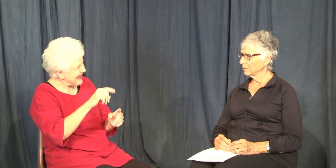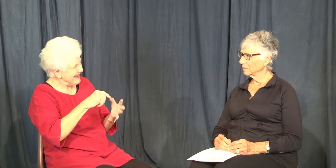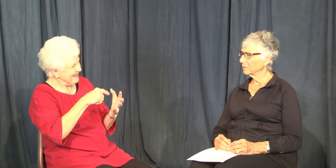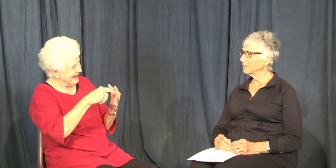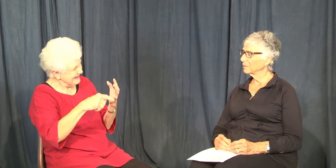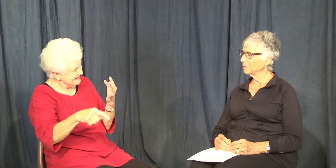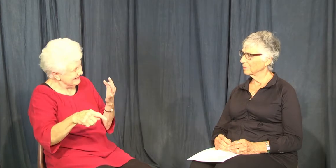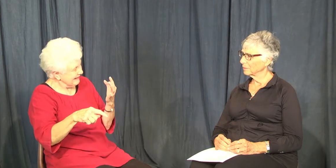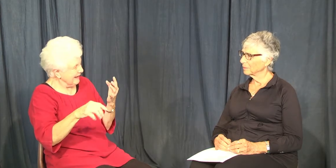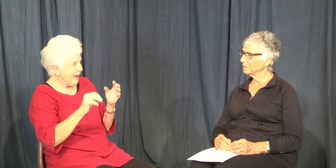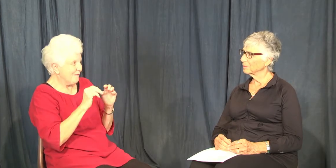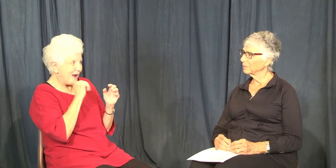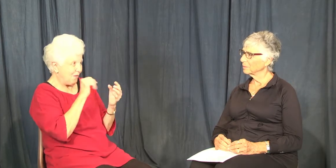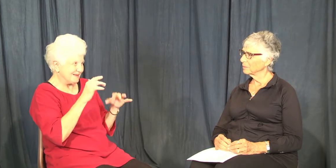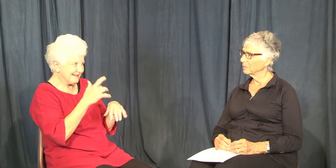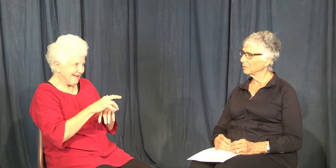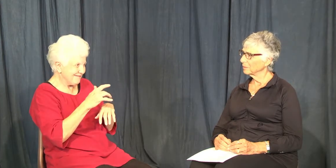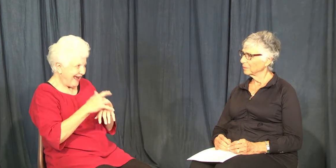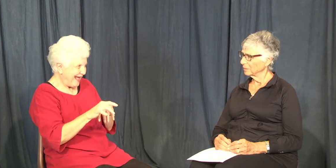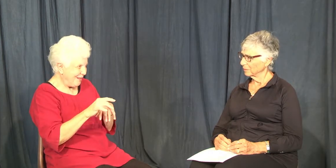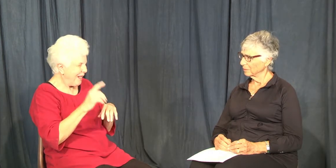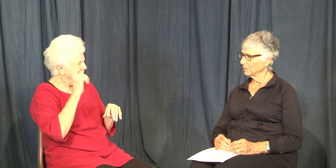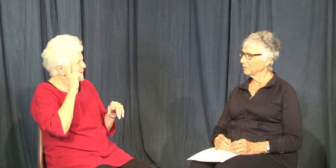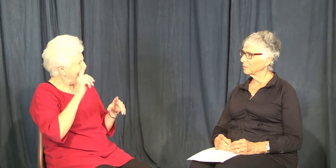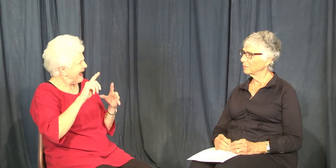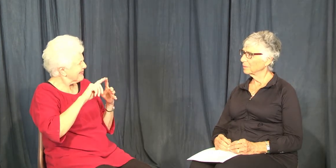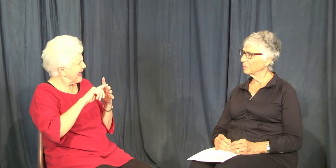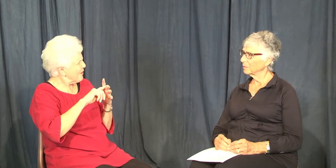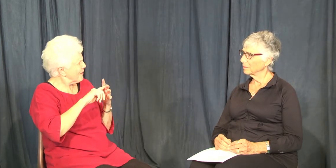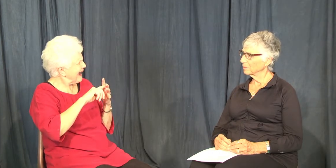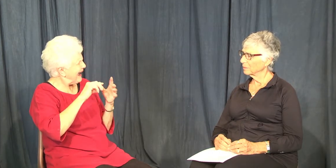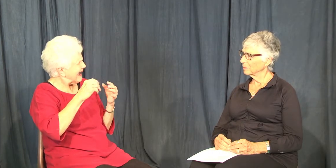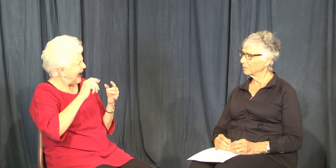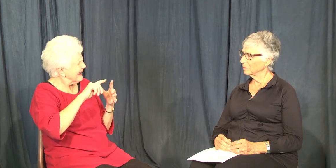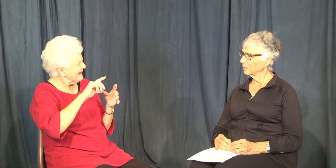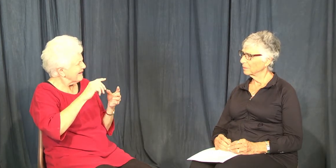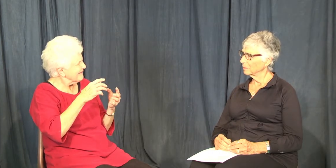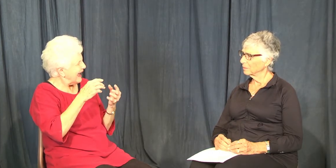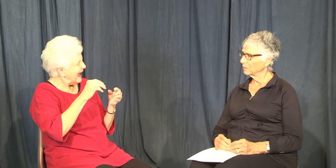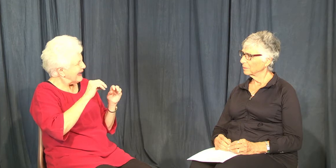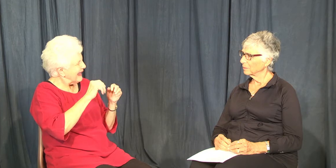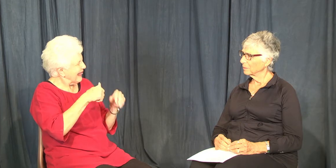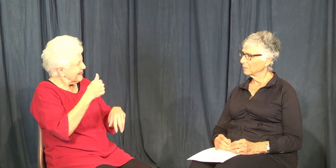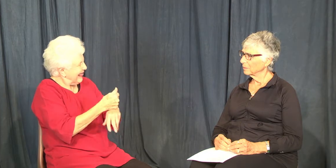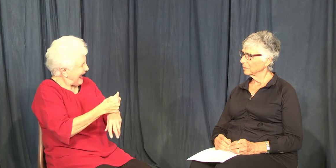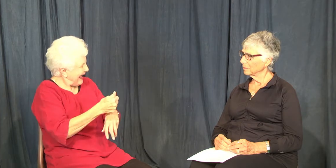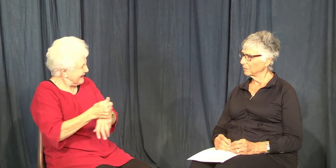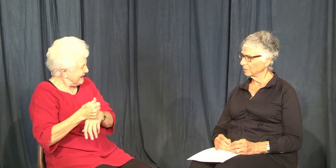At that time we discussed many of these issues, but these things weren't available. So, I